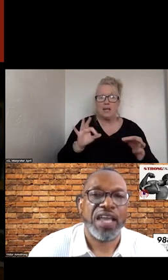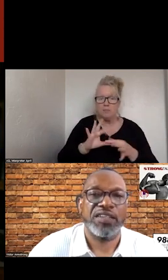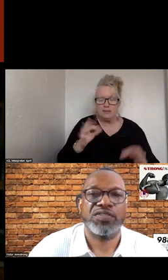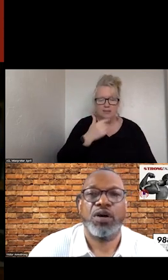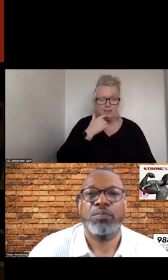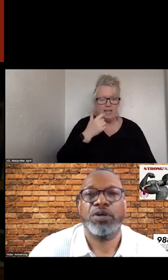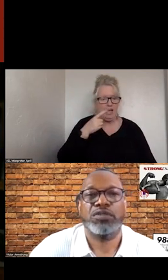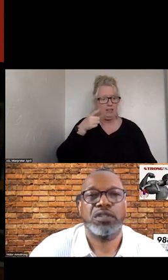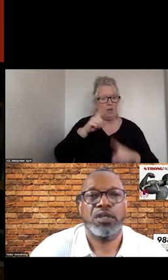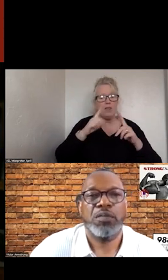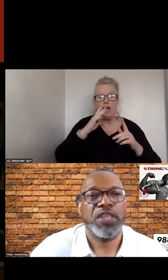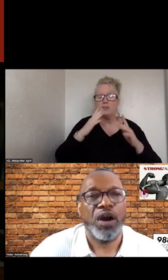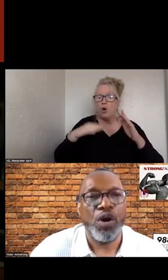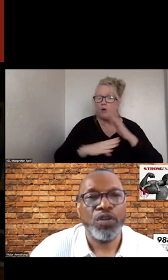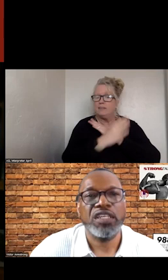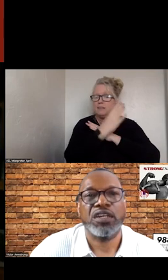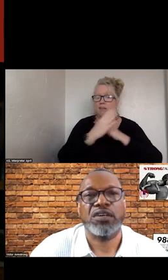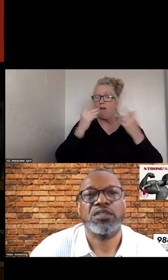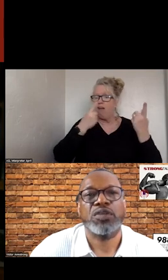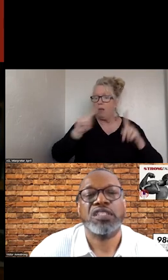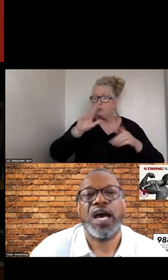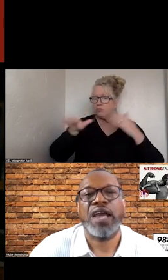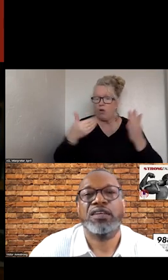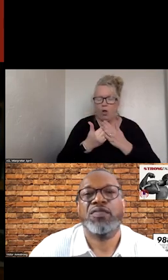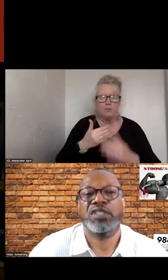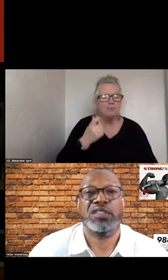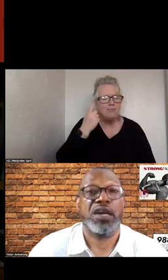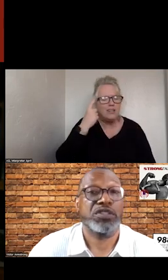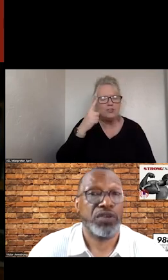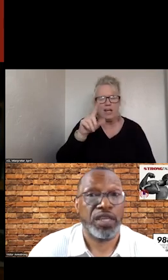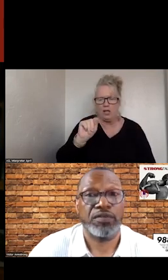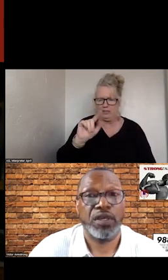TIED WITH VOTES AND THAT COVERS THE ENTIRE TERRAIN.